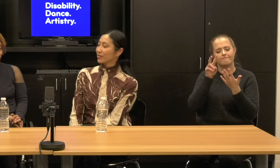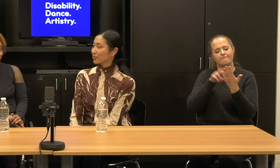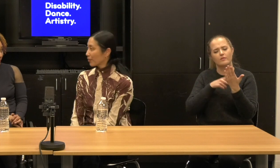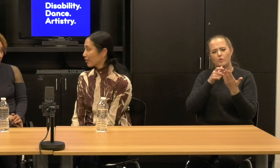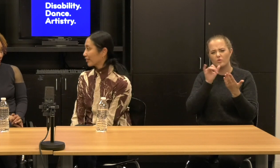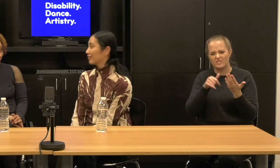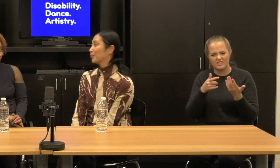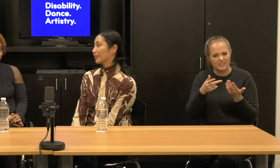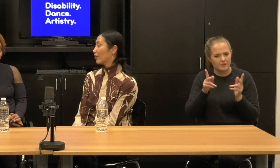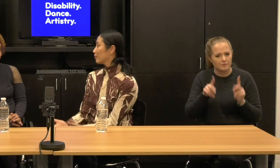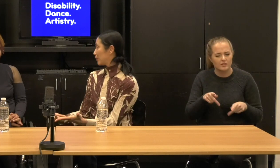What does this work?